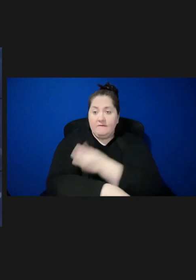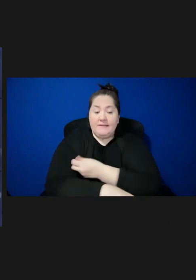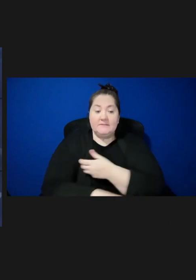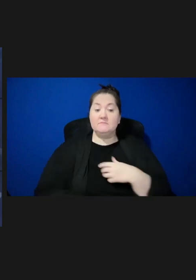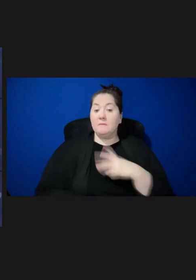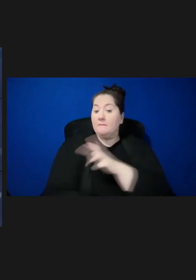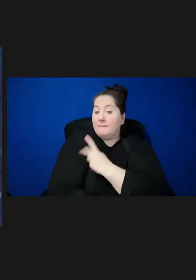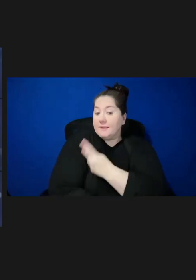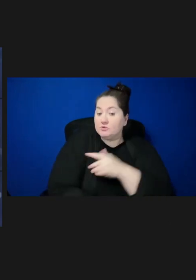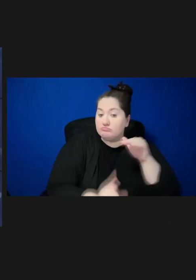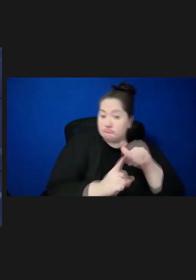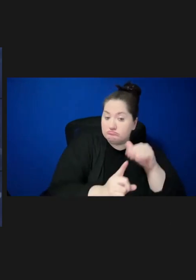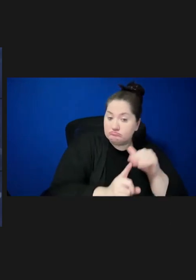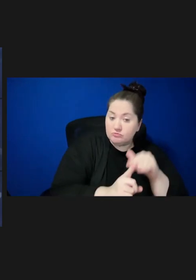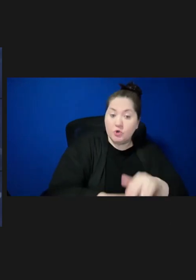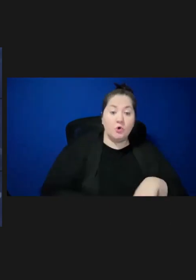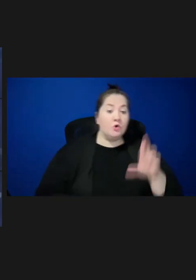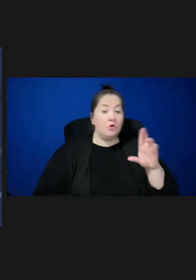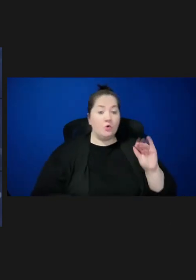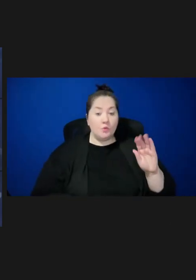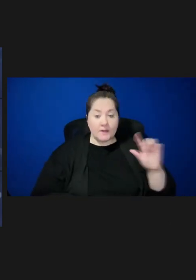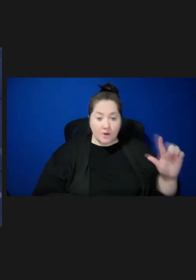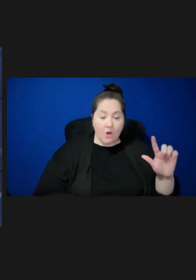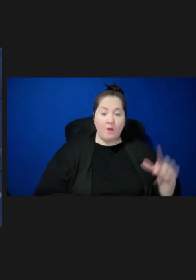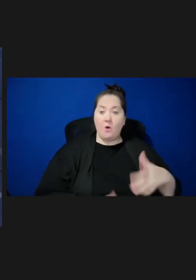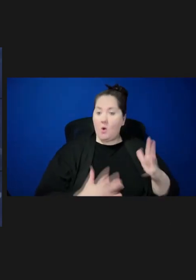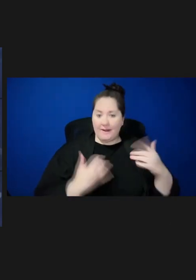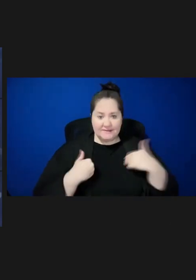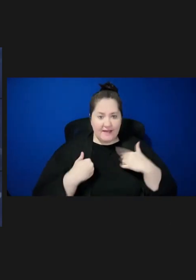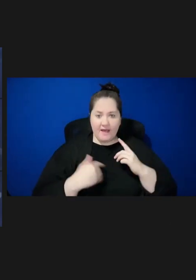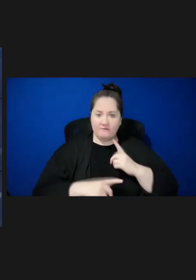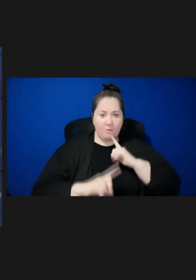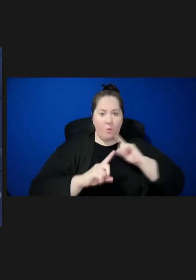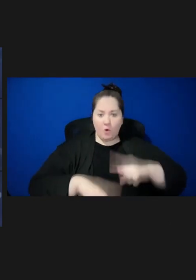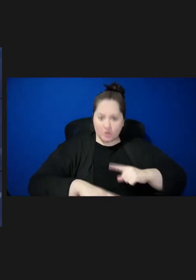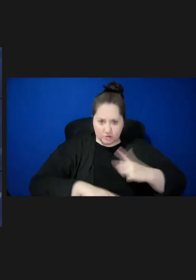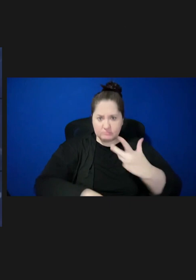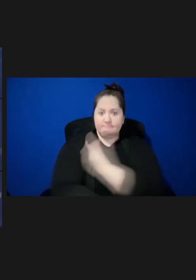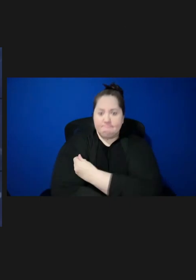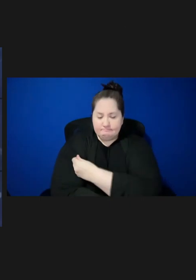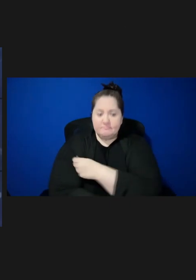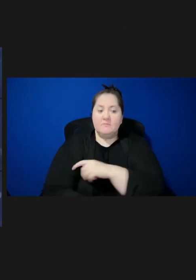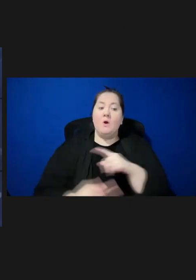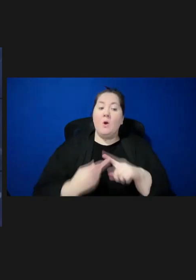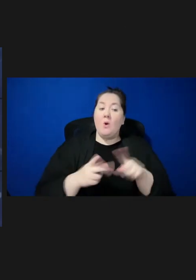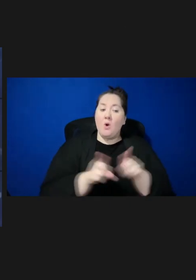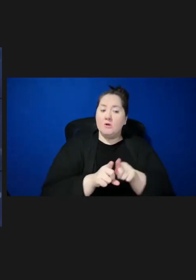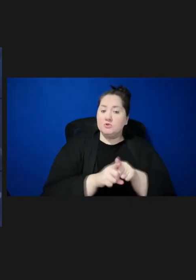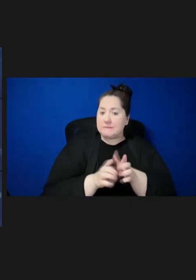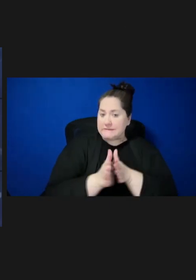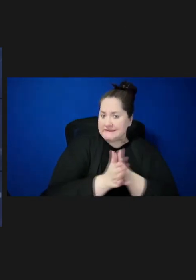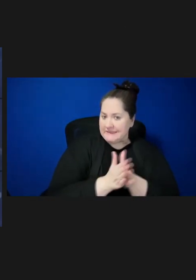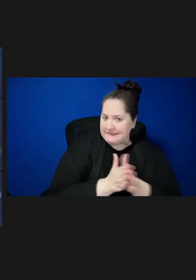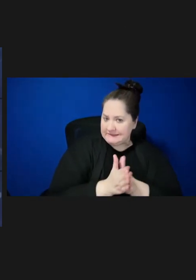recalls, standing orders, and incentives to patients and families to overcome hesitancy.